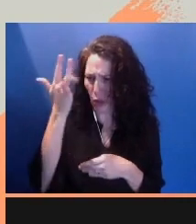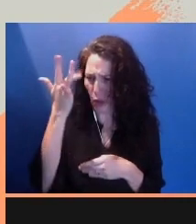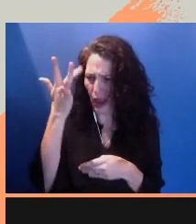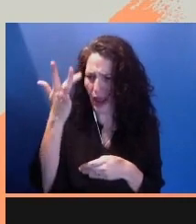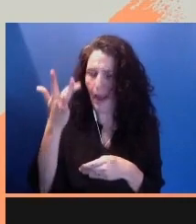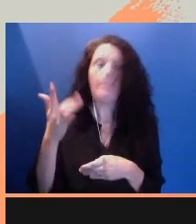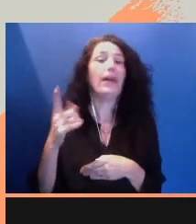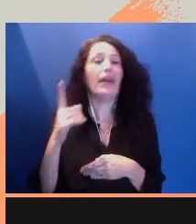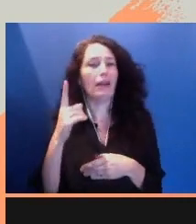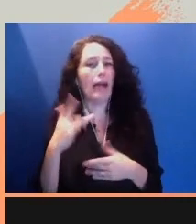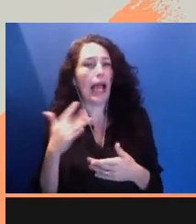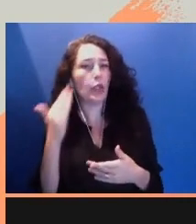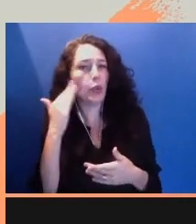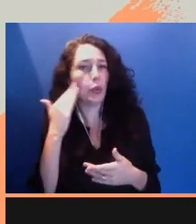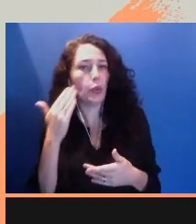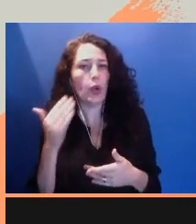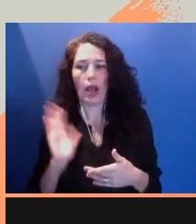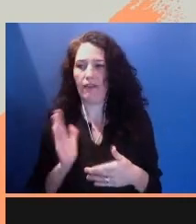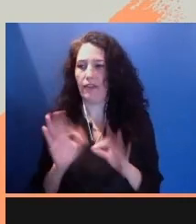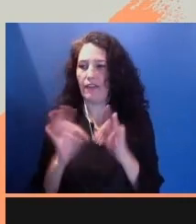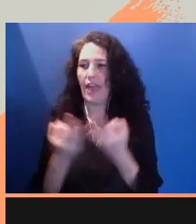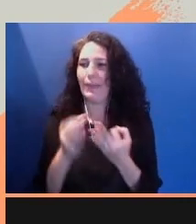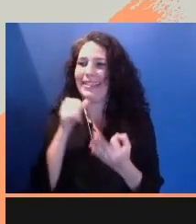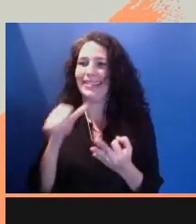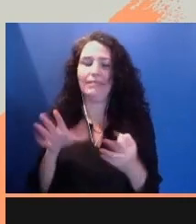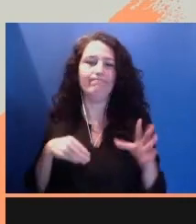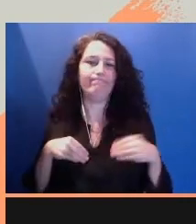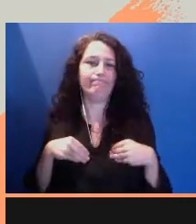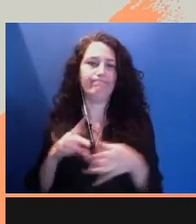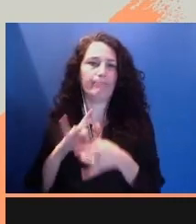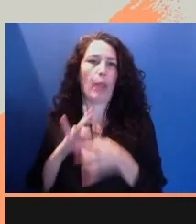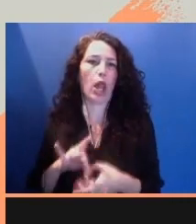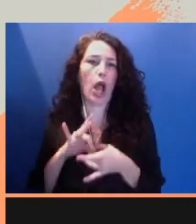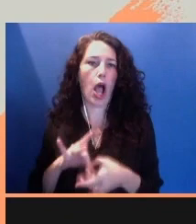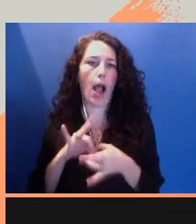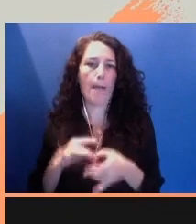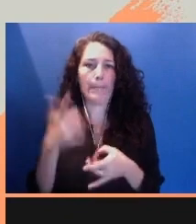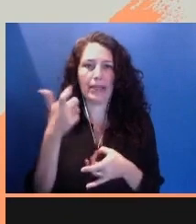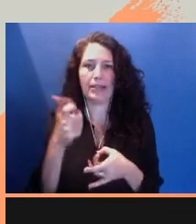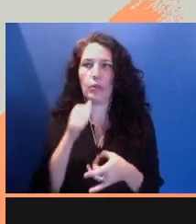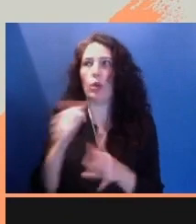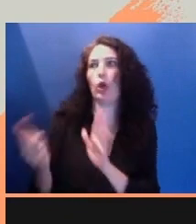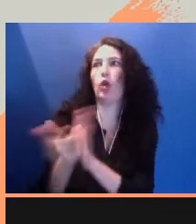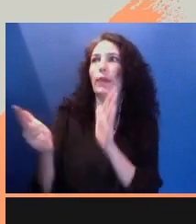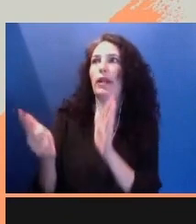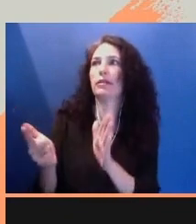that we were criminals because we lacked paper. I knew fear, not facts, and there was no one to ask